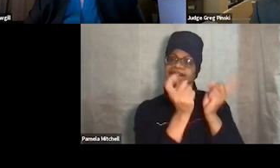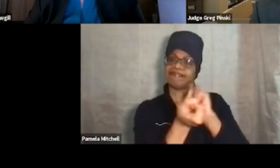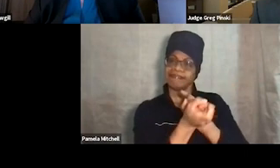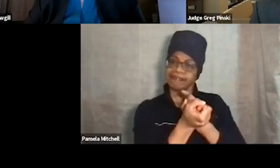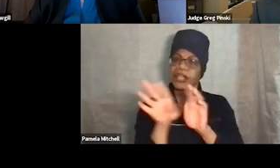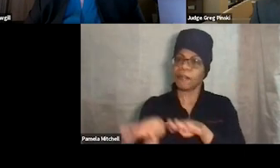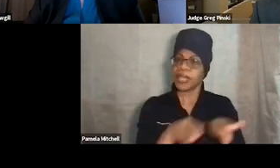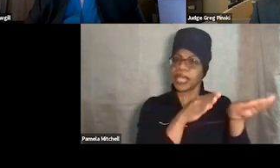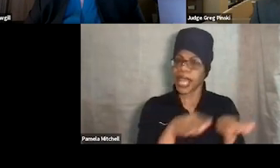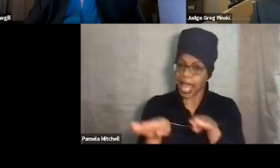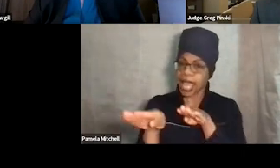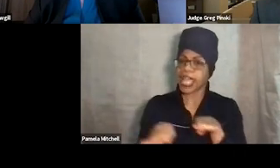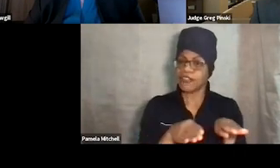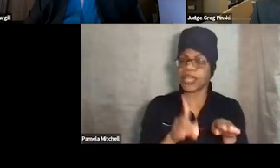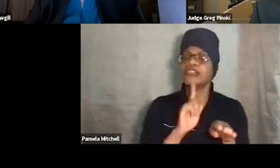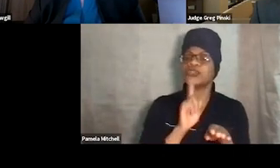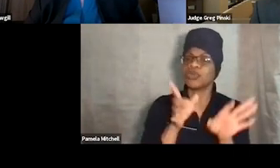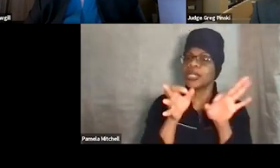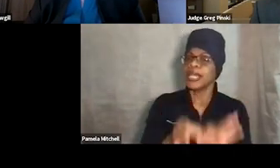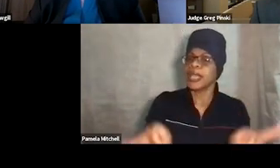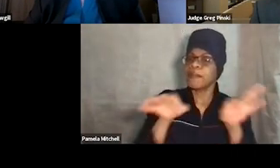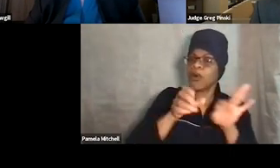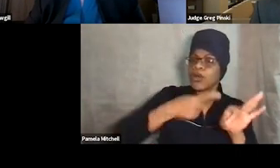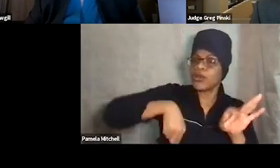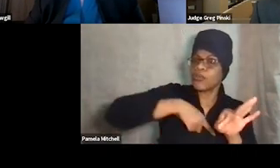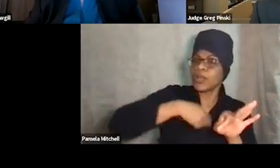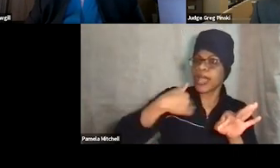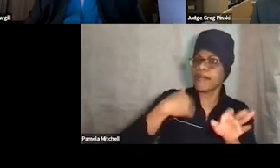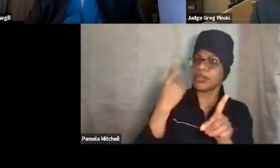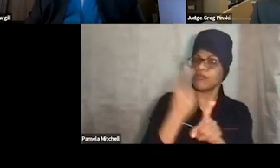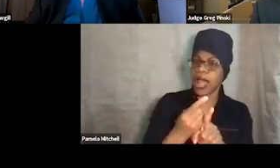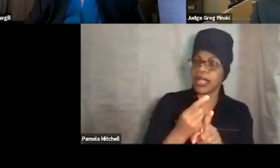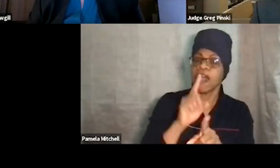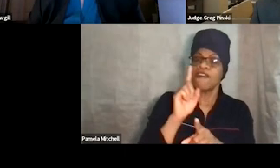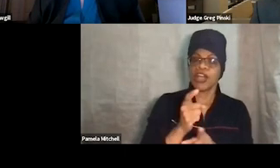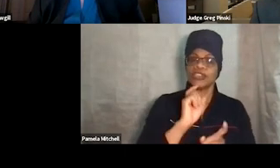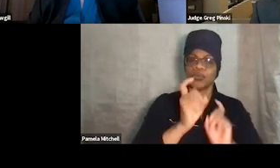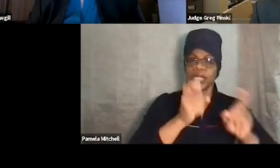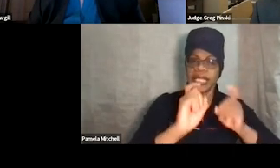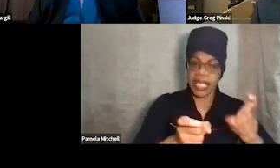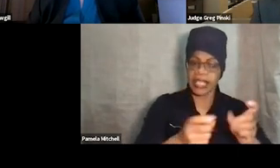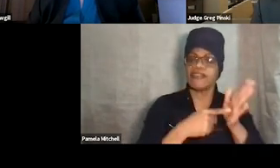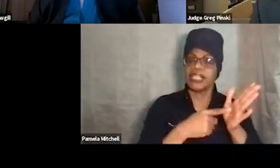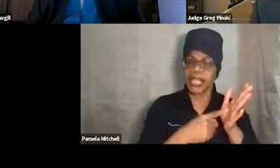and it's really something important that we get right. And so first of all, we give things, we give verbal praise, right? We're gonna say, "Good job."